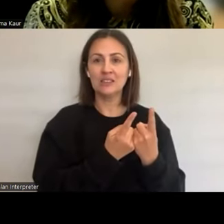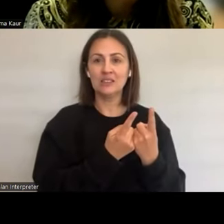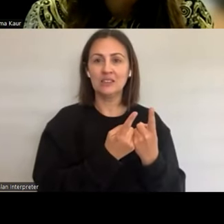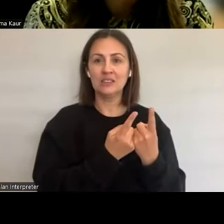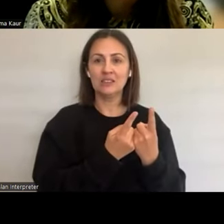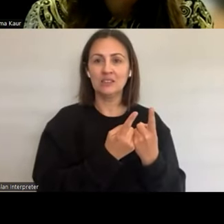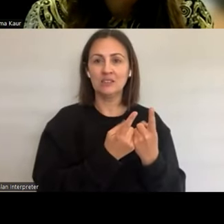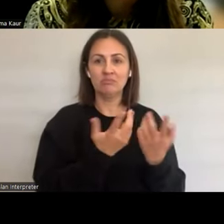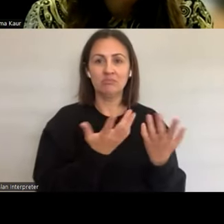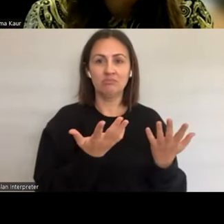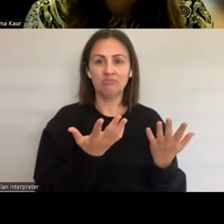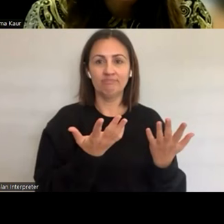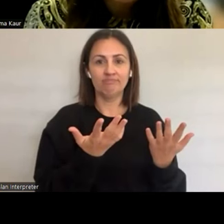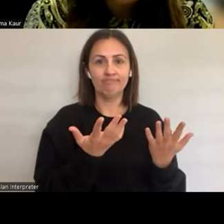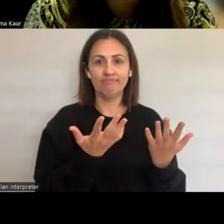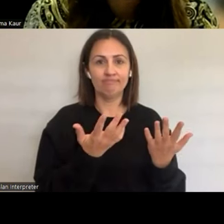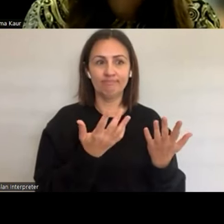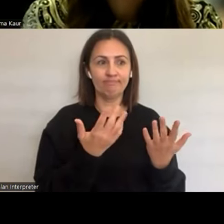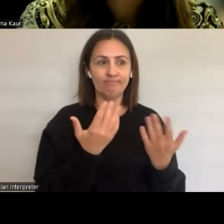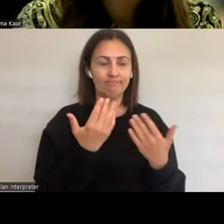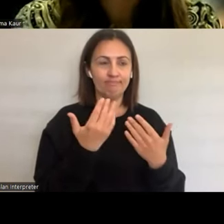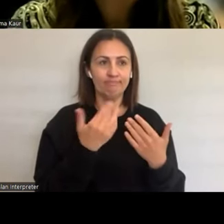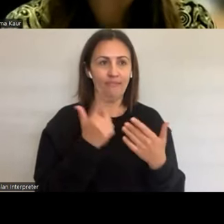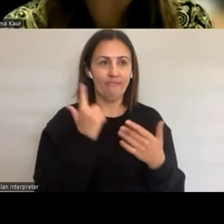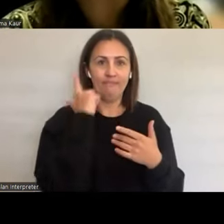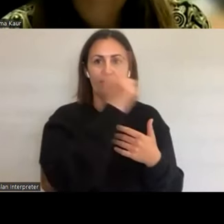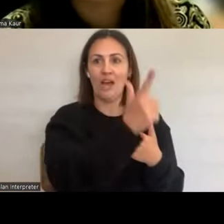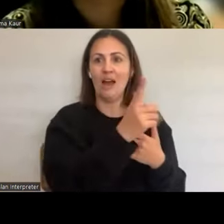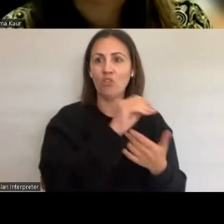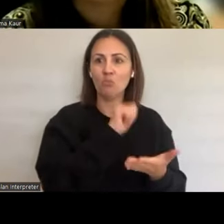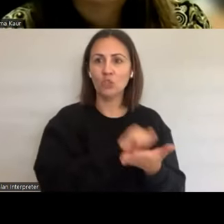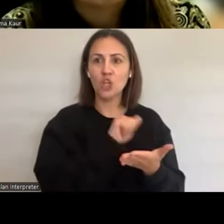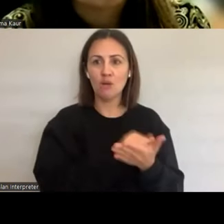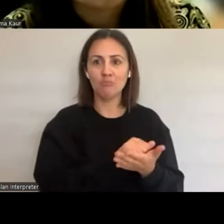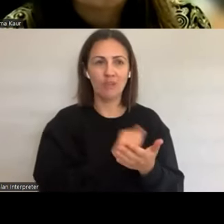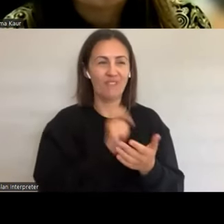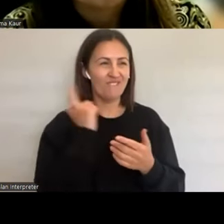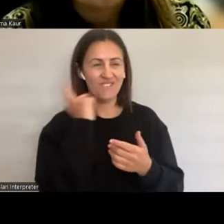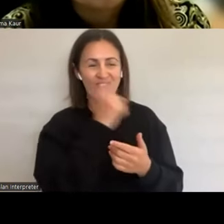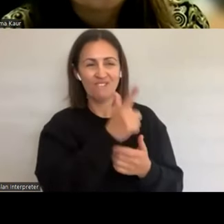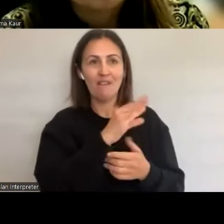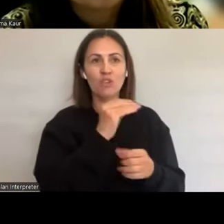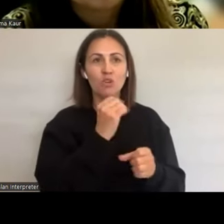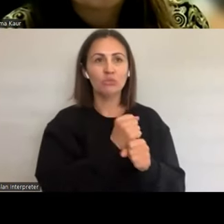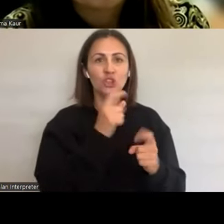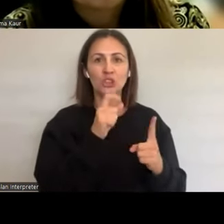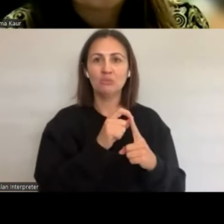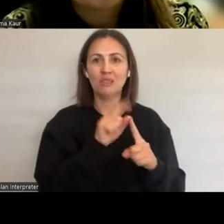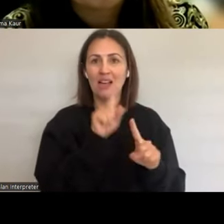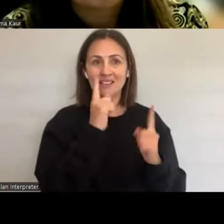ability to travel their outreach there in the next regional centre which is sometimes an hour or an